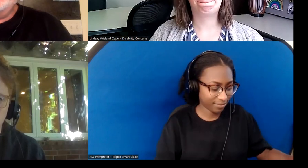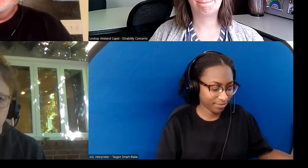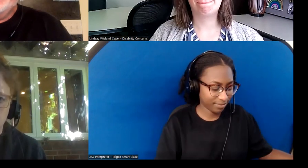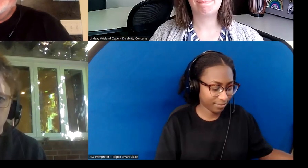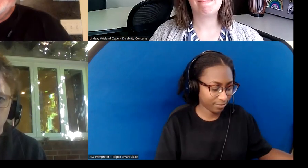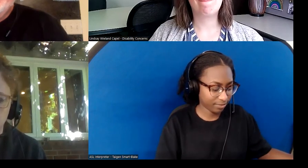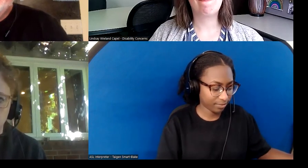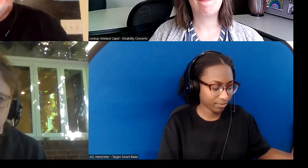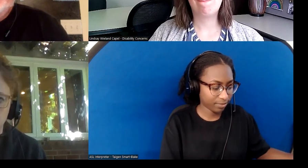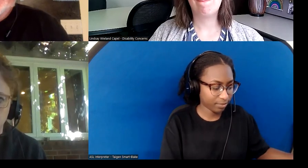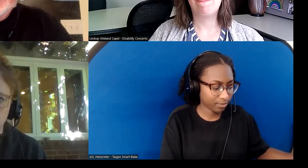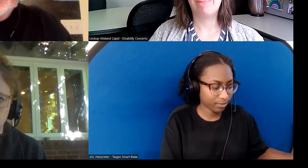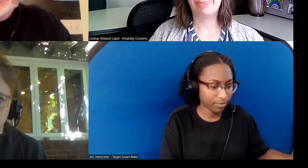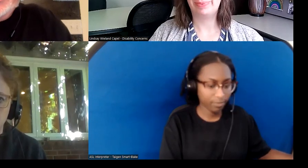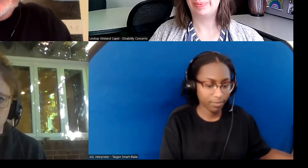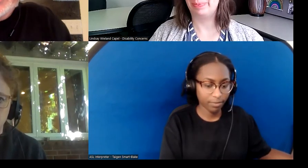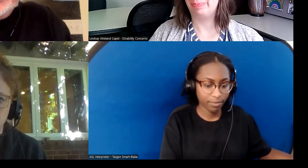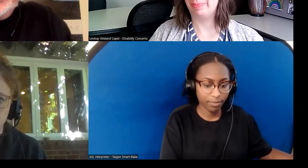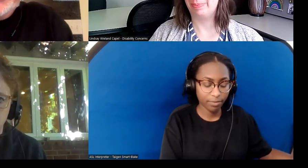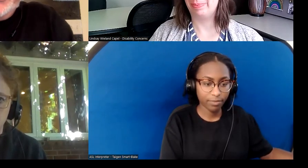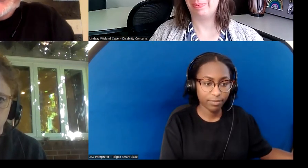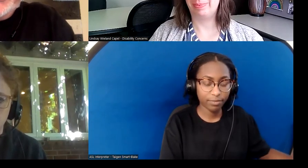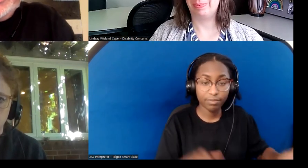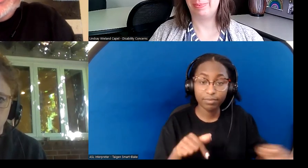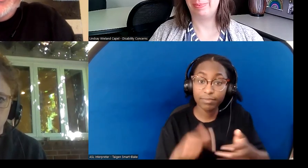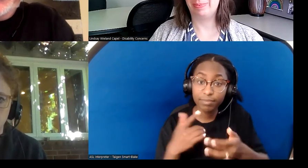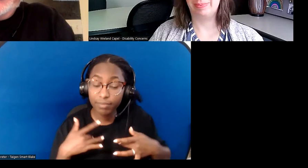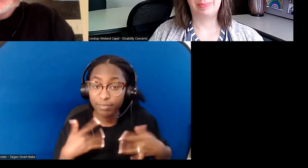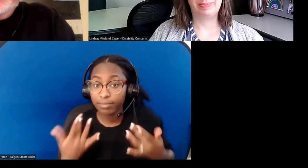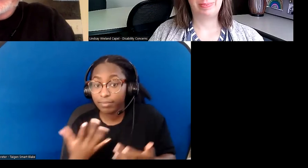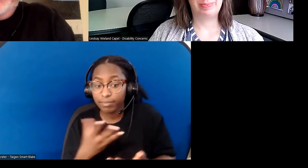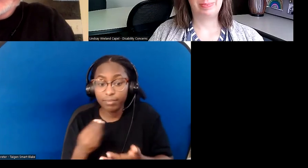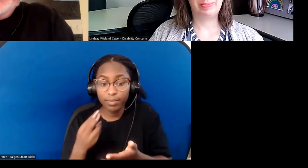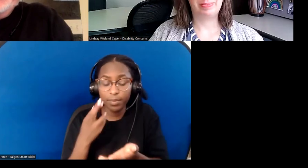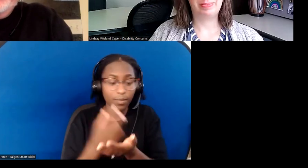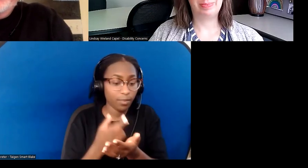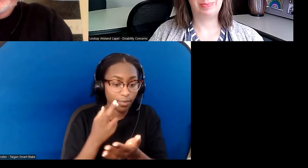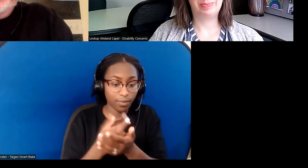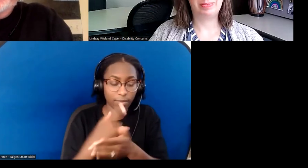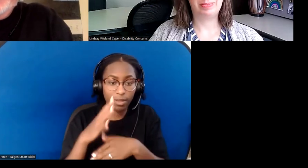Just want to say that this event and its resources and all the great content will live on;